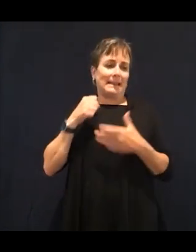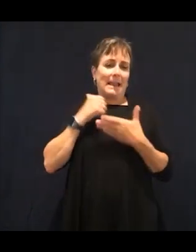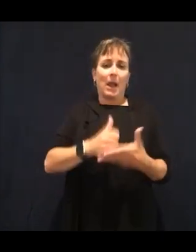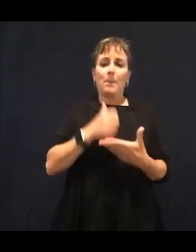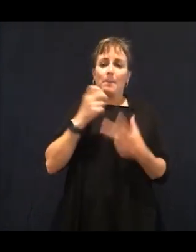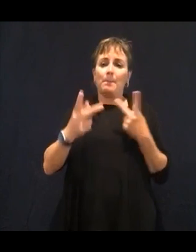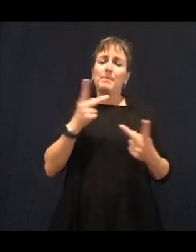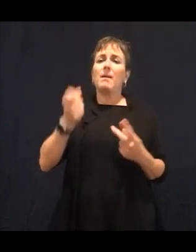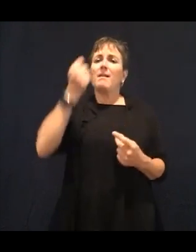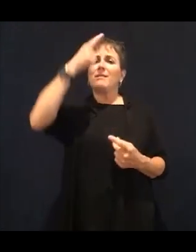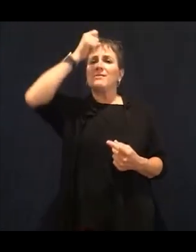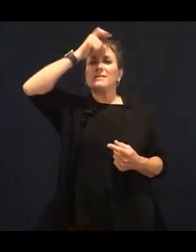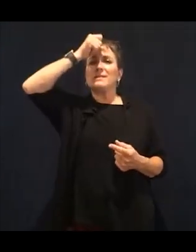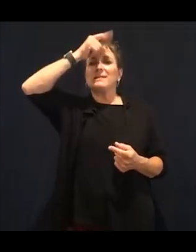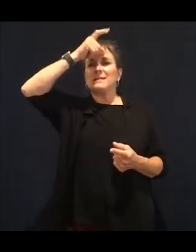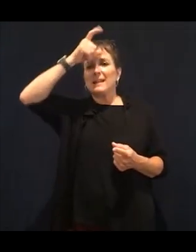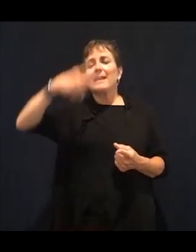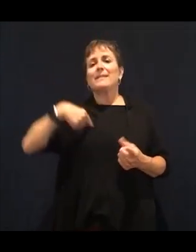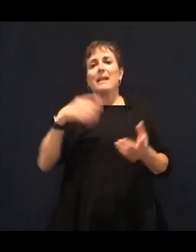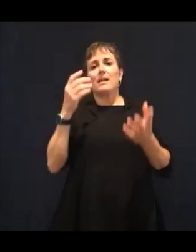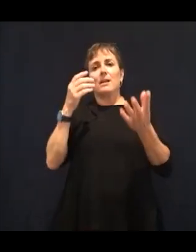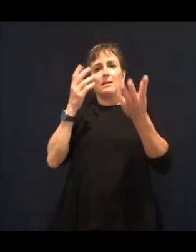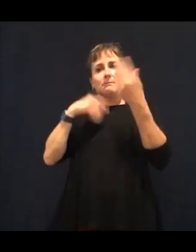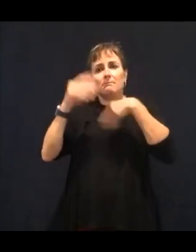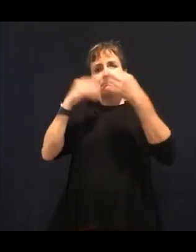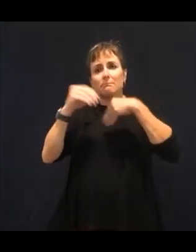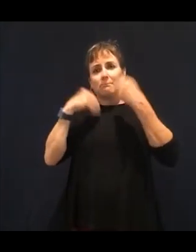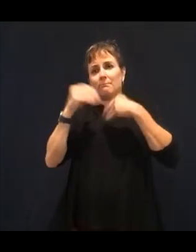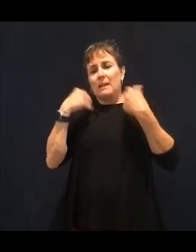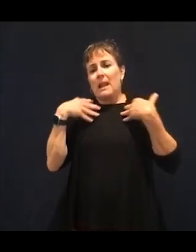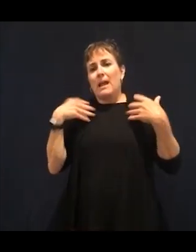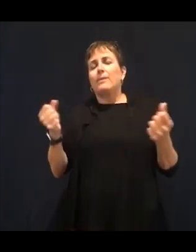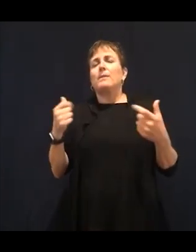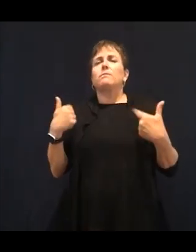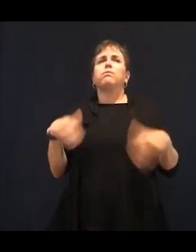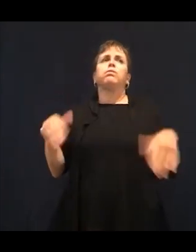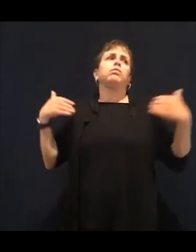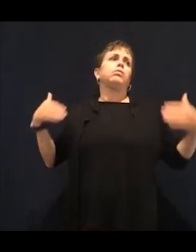of how we can help ourselves, because it does